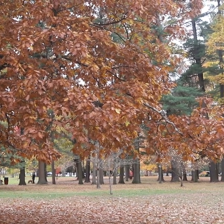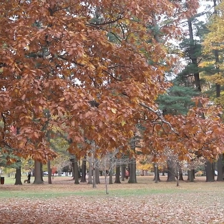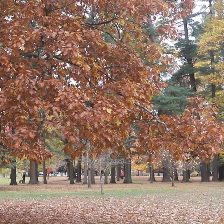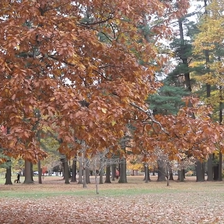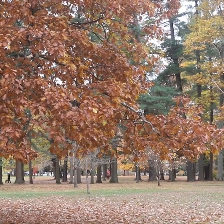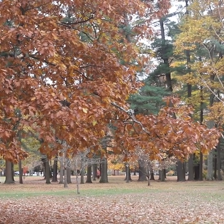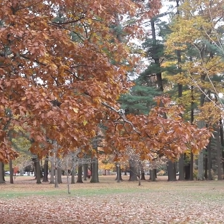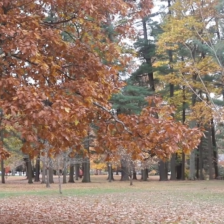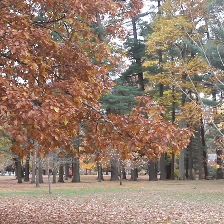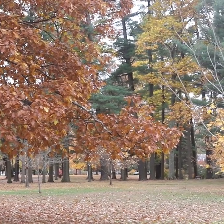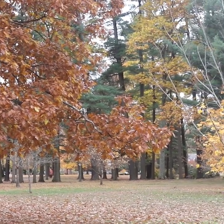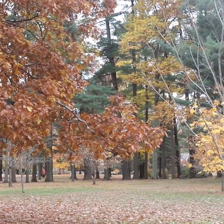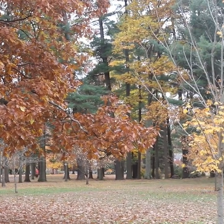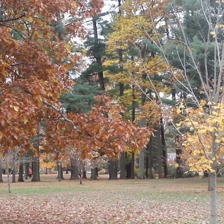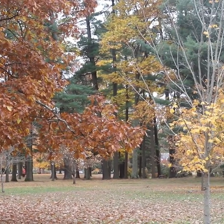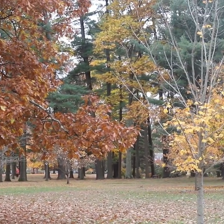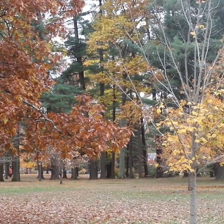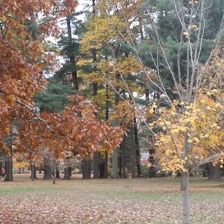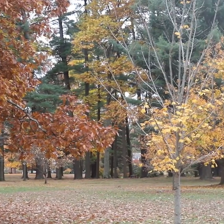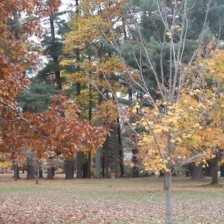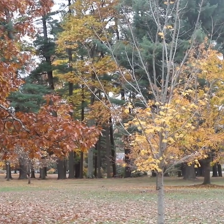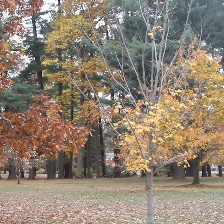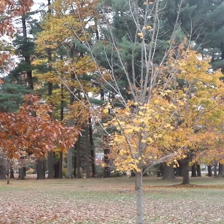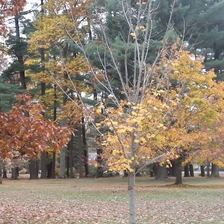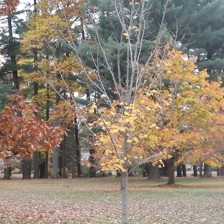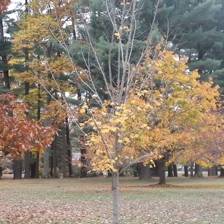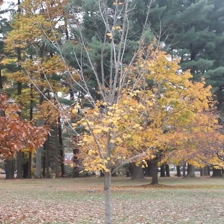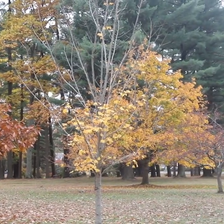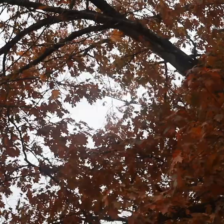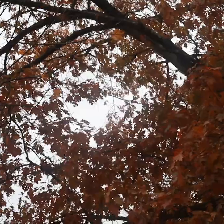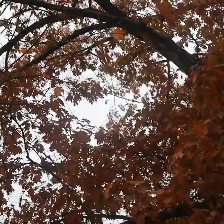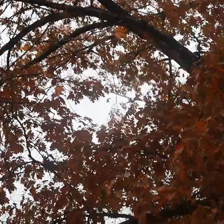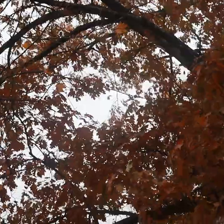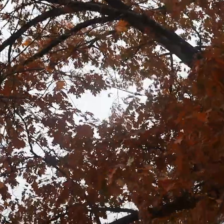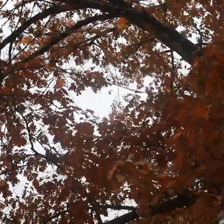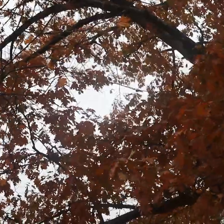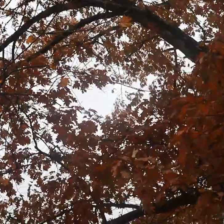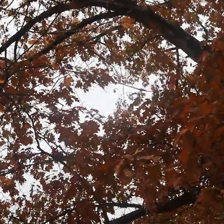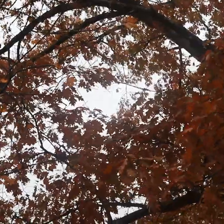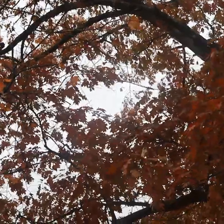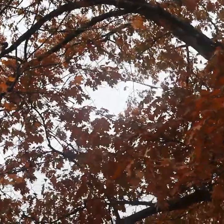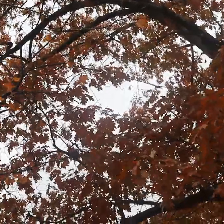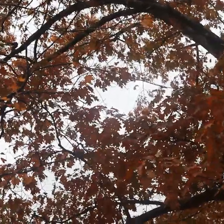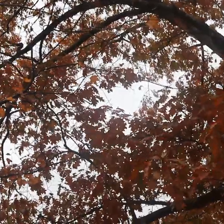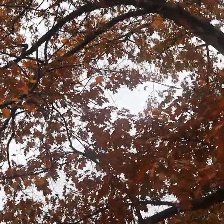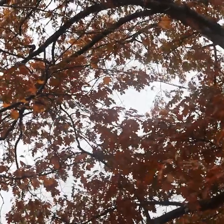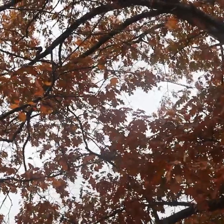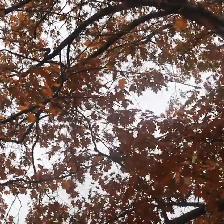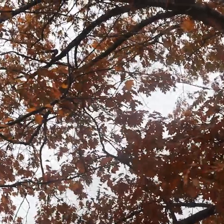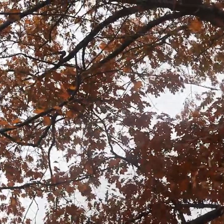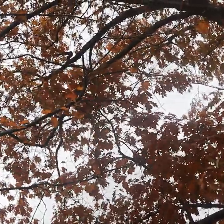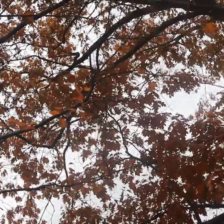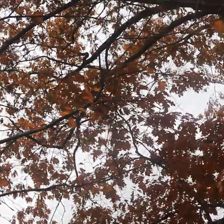Thinking that we are somehow Separate from and maybe superior to nature. The Earth gives us life